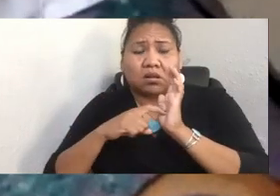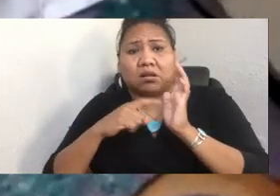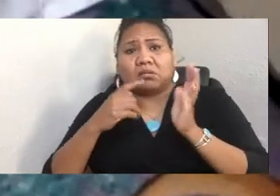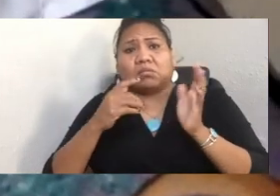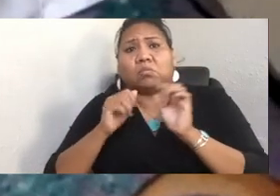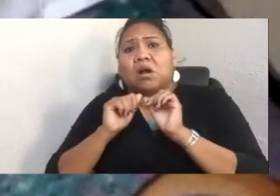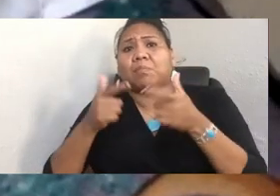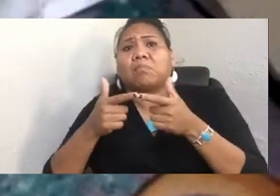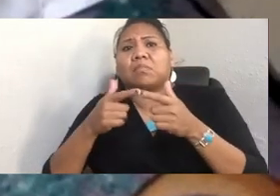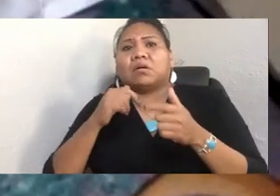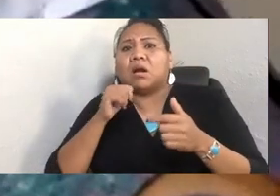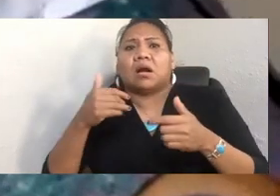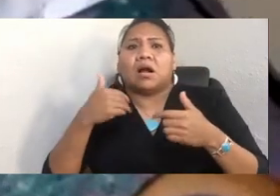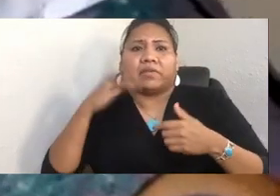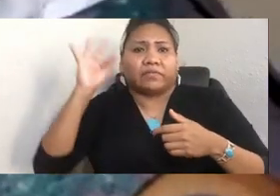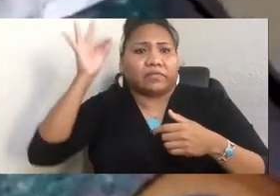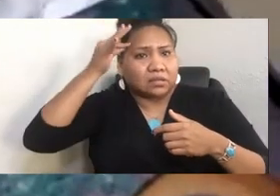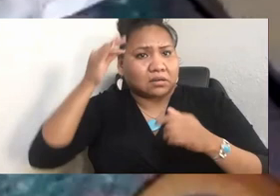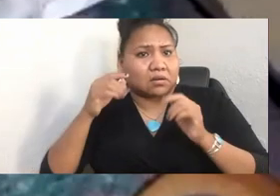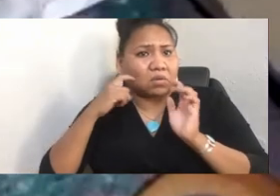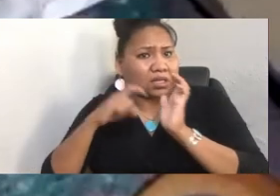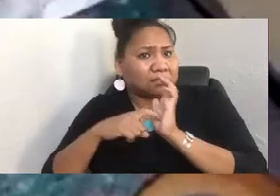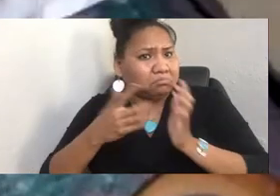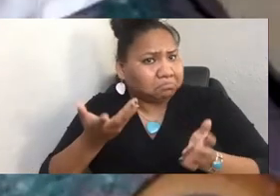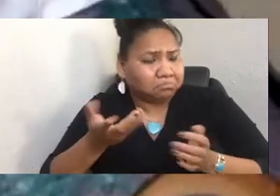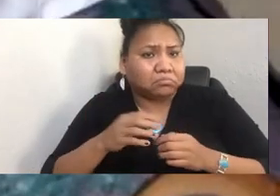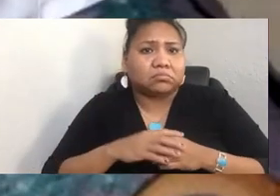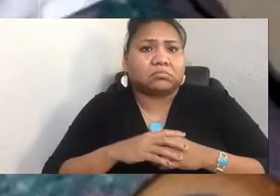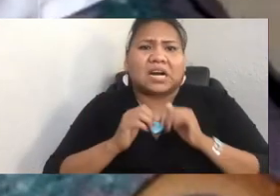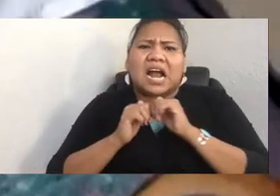Do you have any thoughts about respectful ways for white settler allies to support